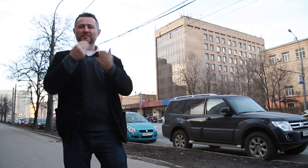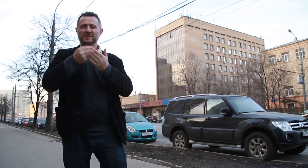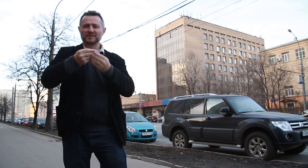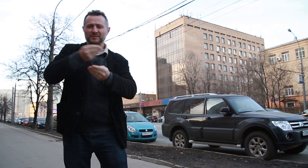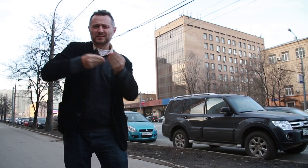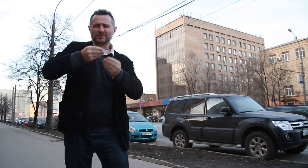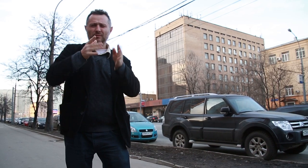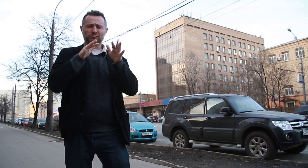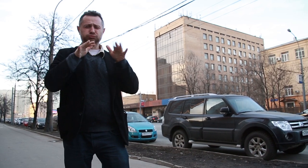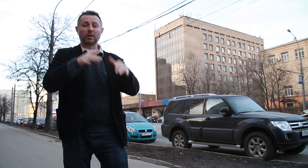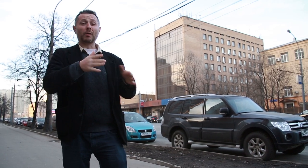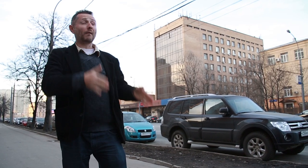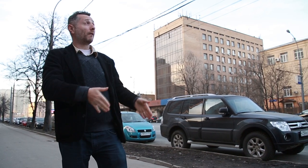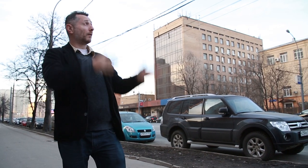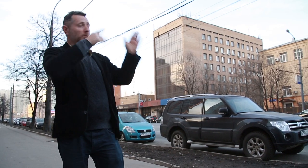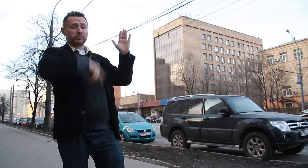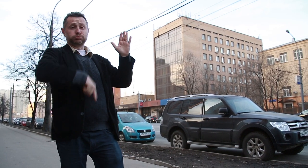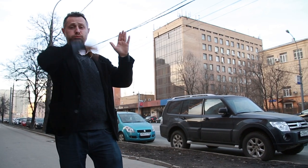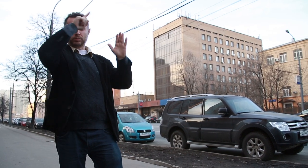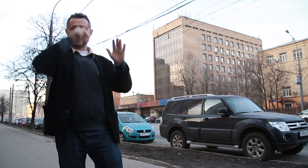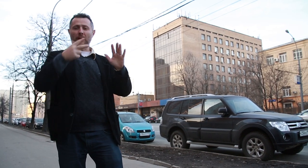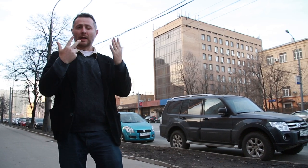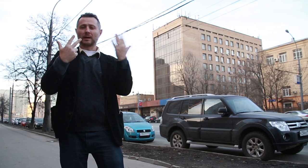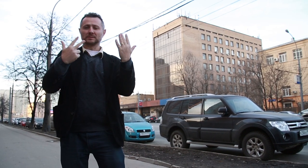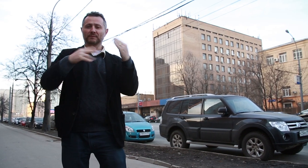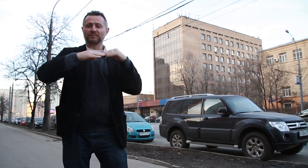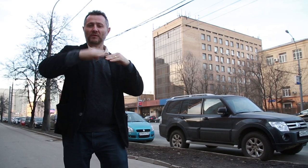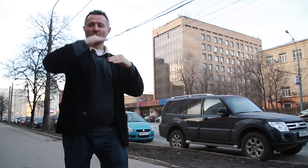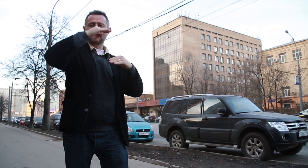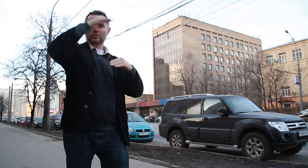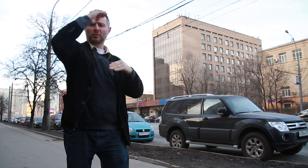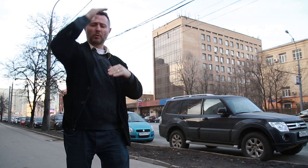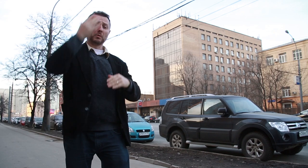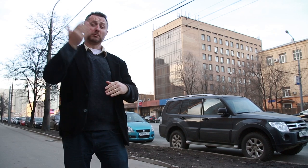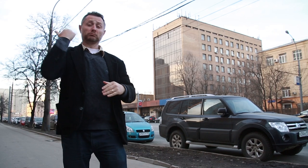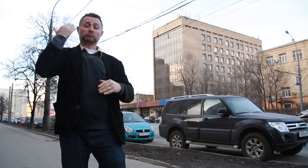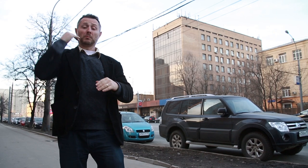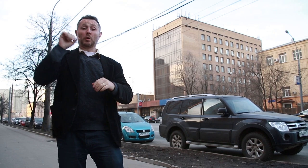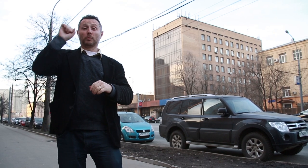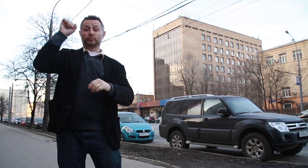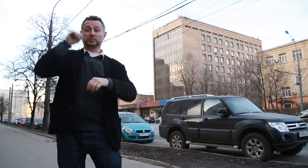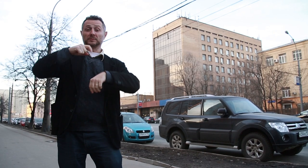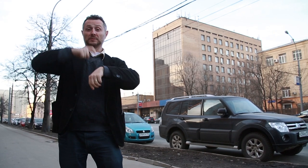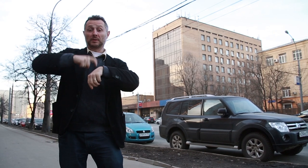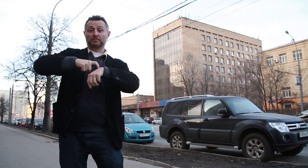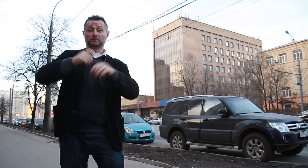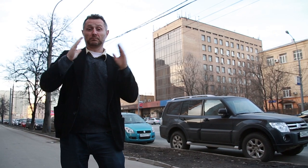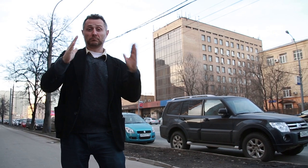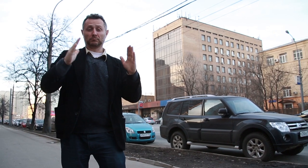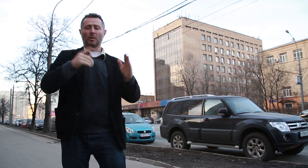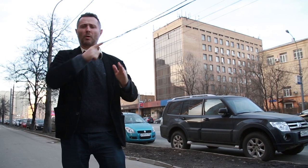eight-story building. During Communist times, this building was entirely occupied by all the different functions of